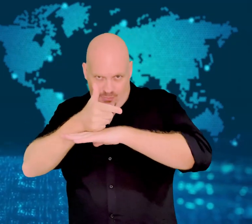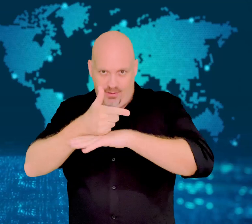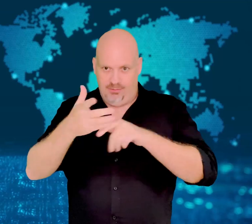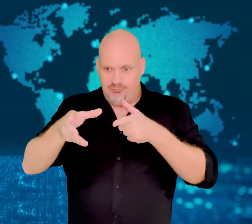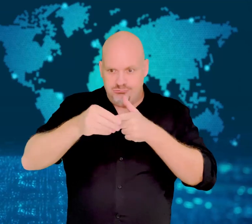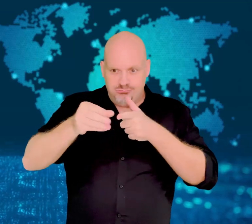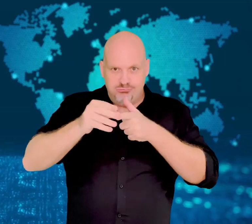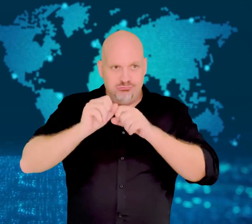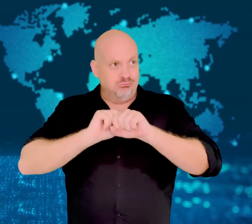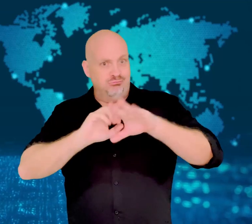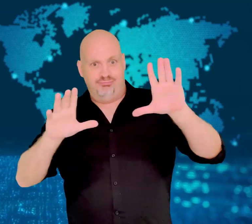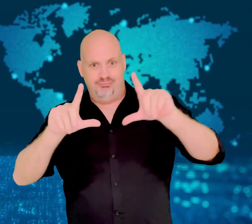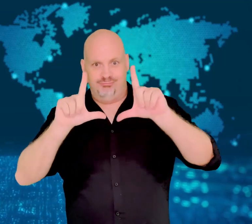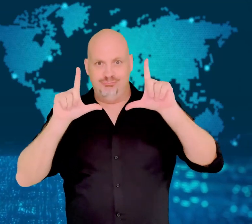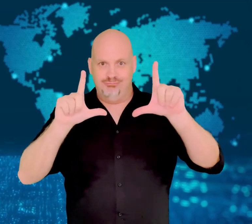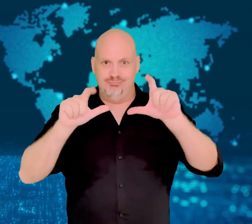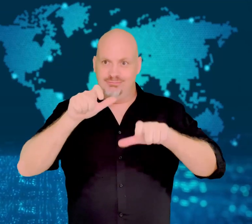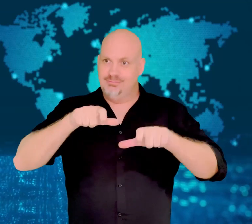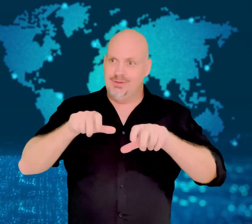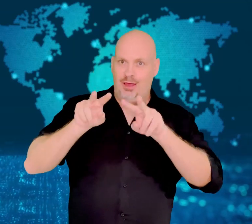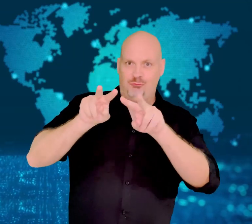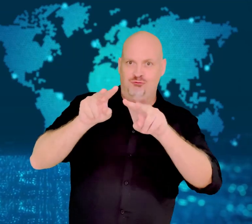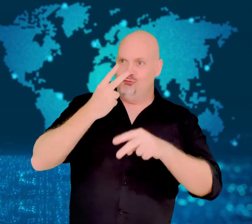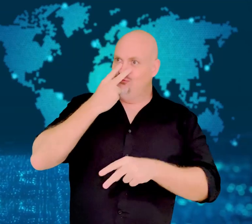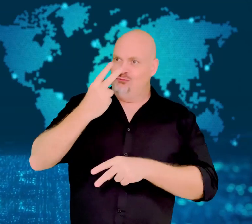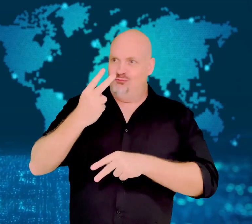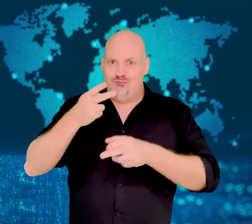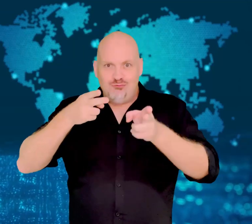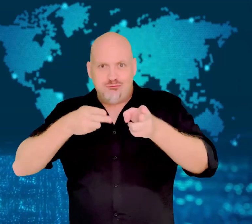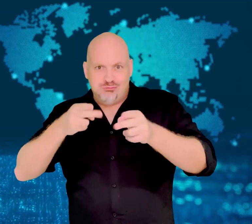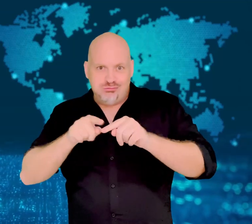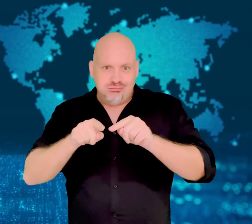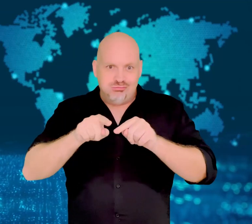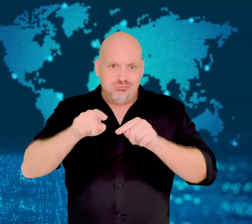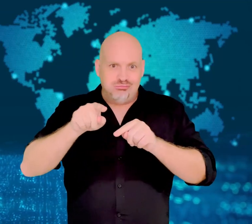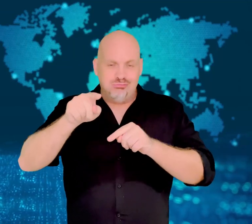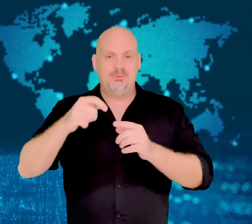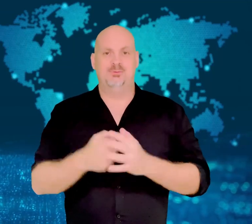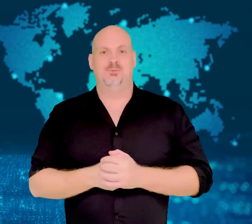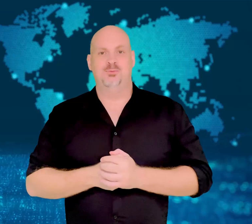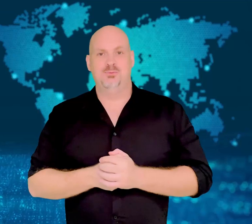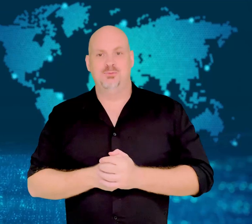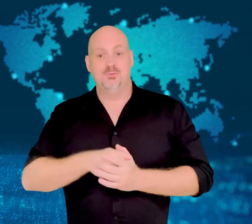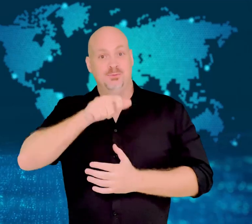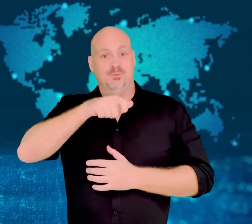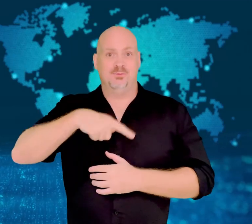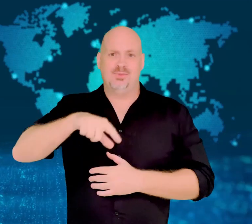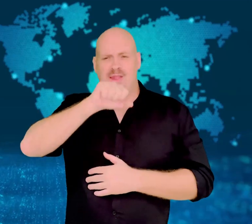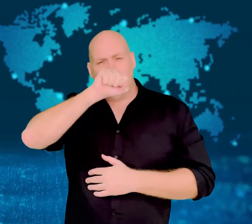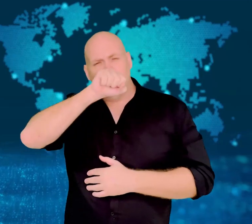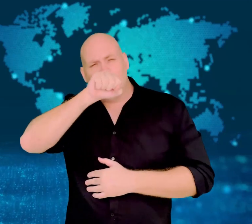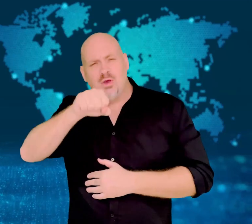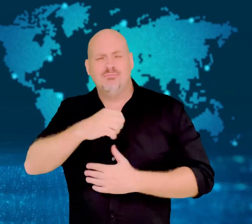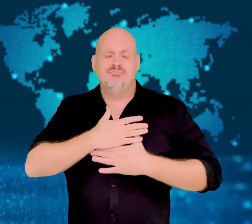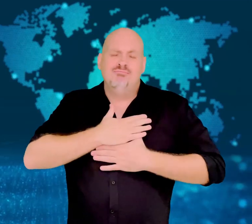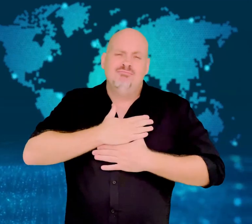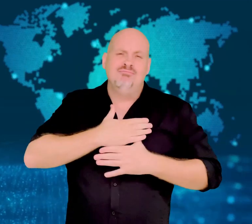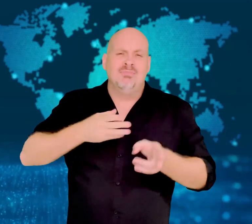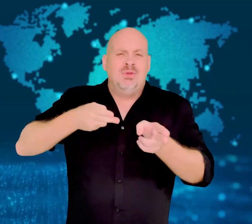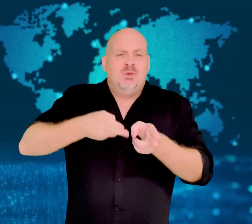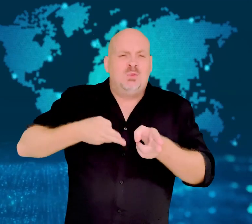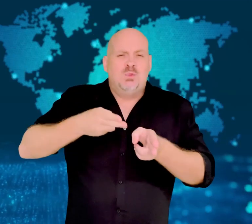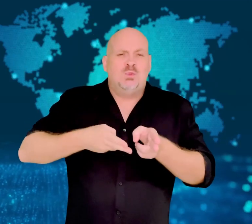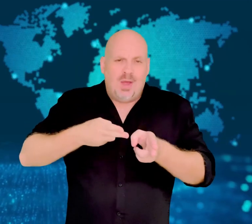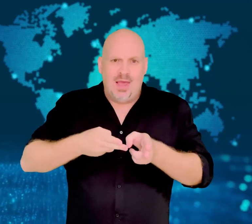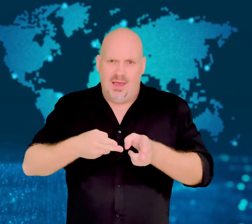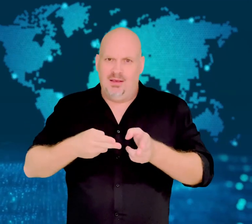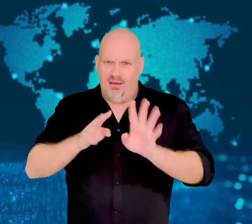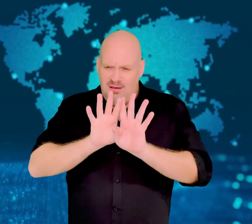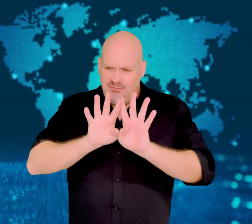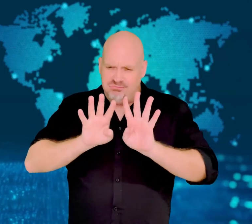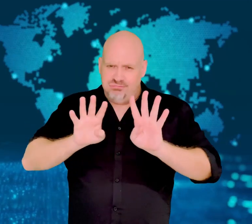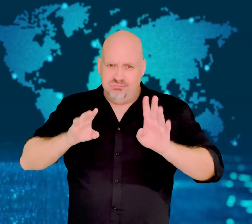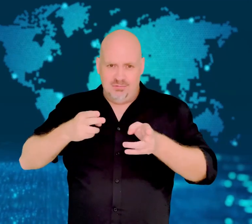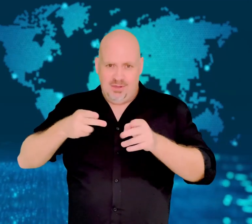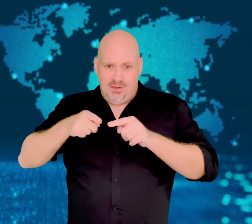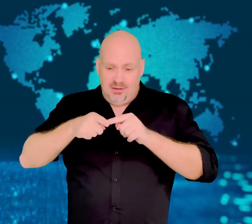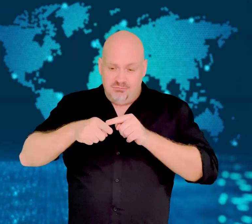Railway lovers also lined the valley to watch and cheer for the train